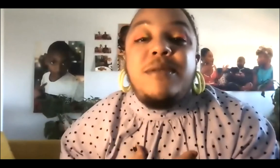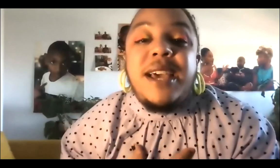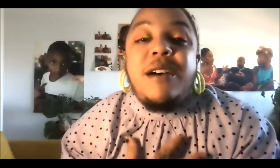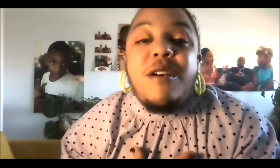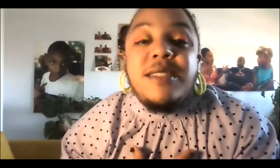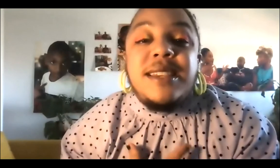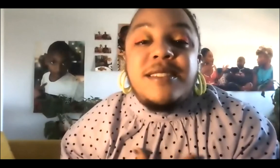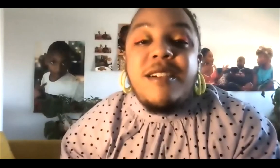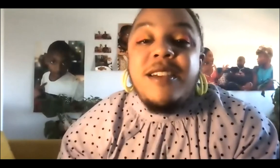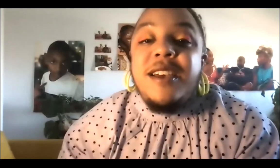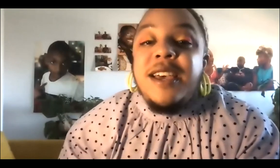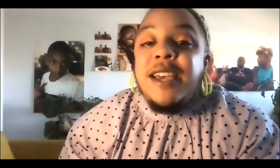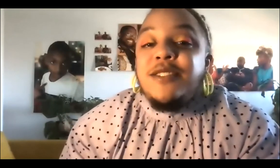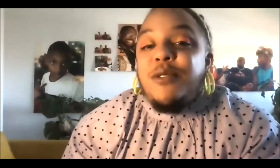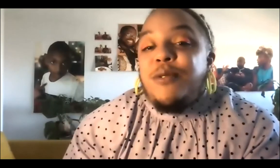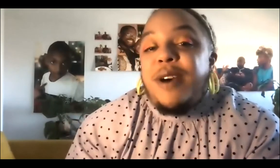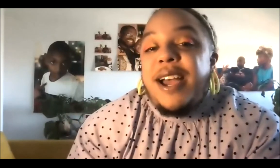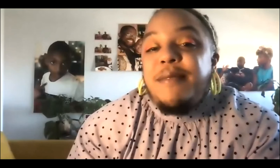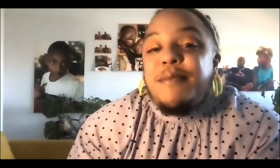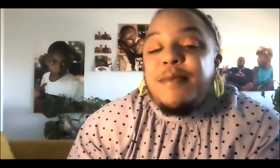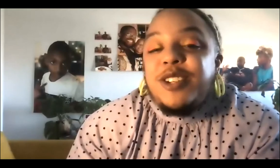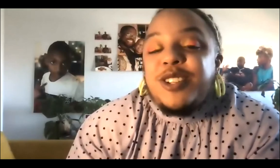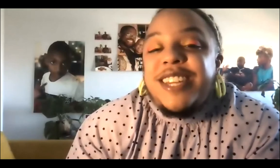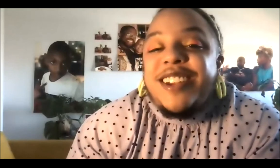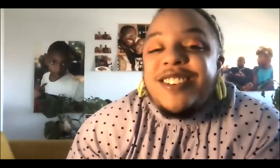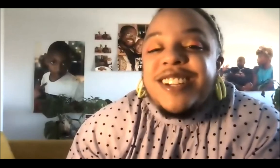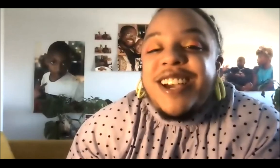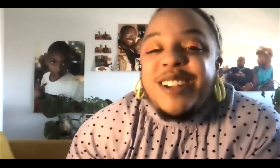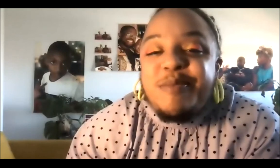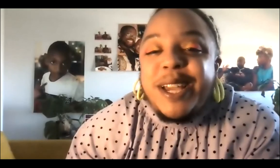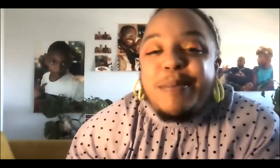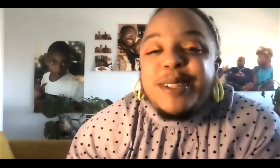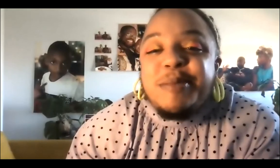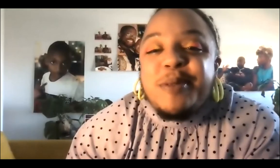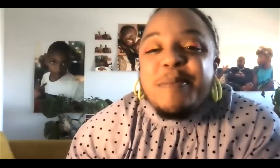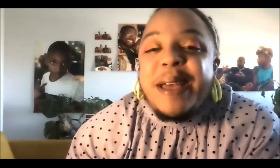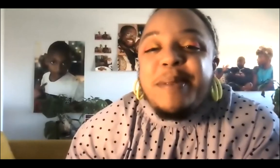about how hard things are. So, I'm just here to kind of big up and support Mad